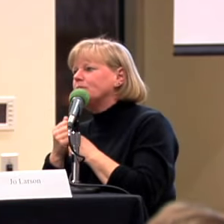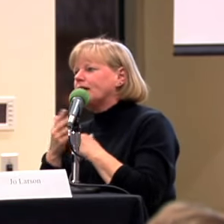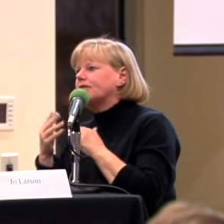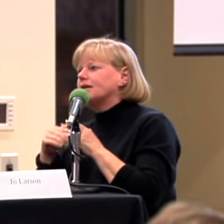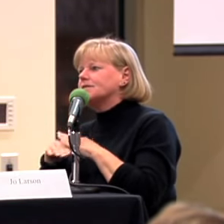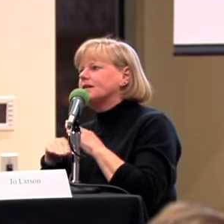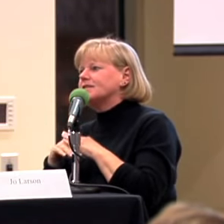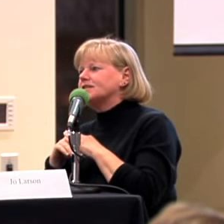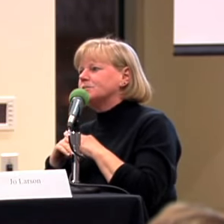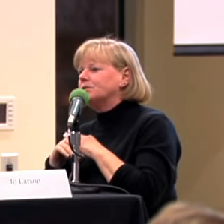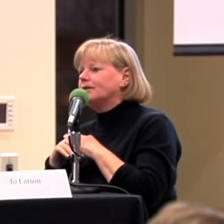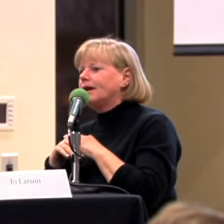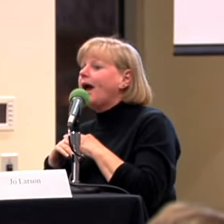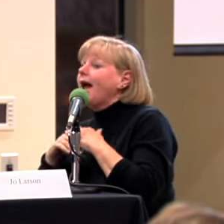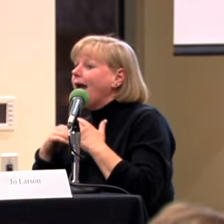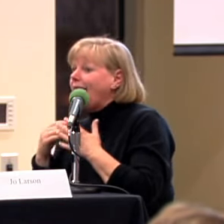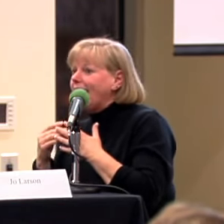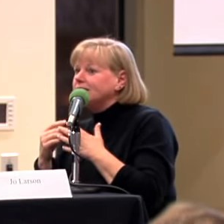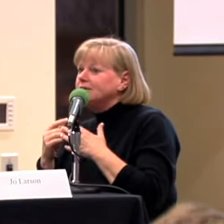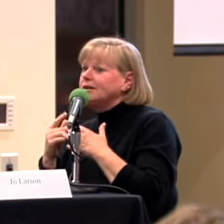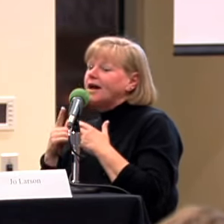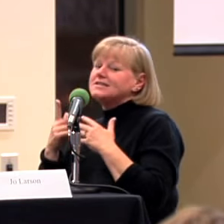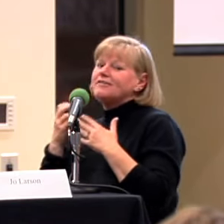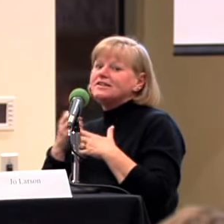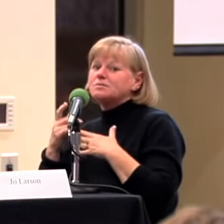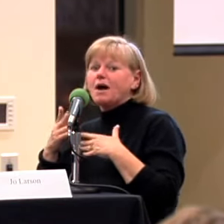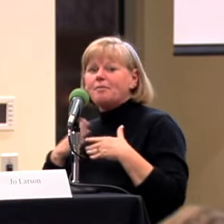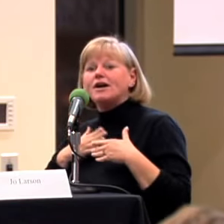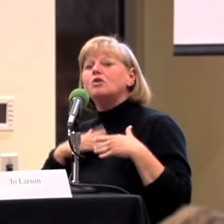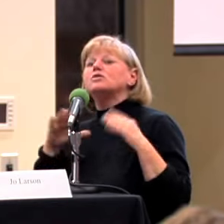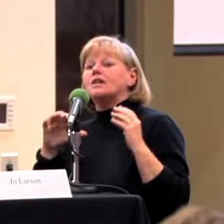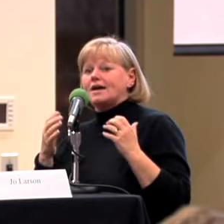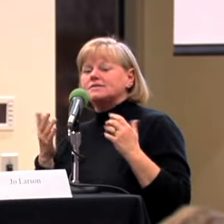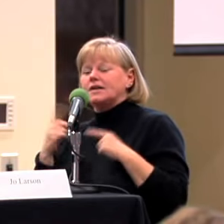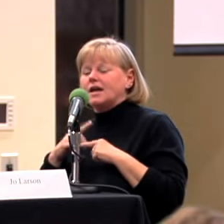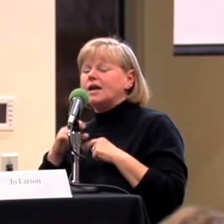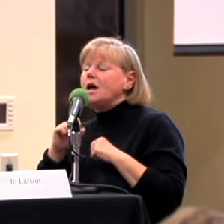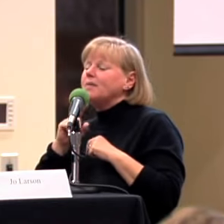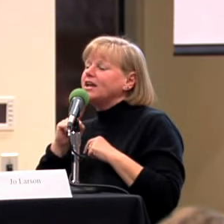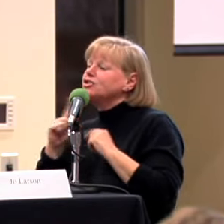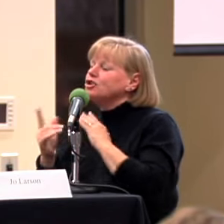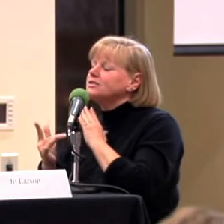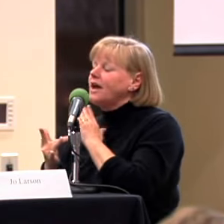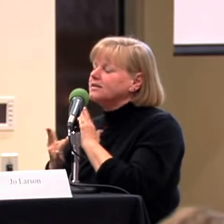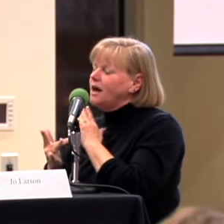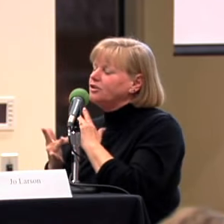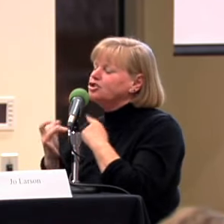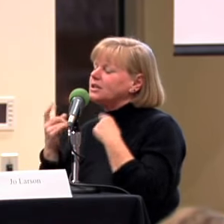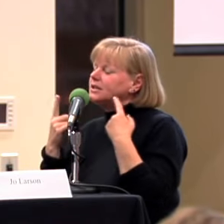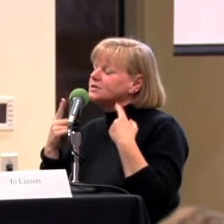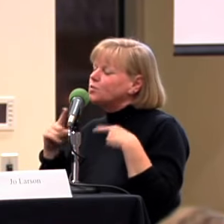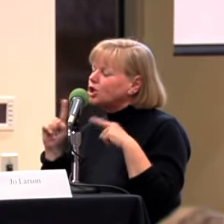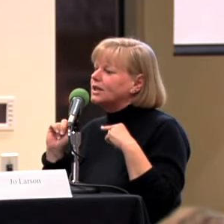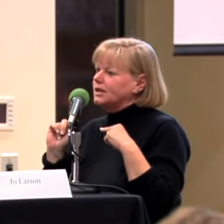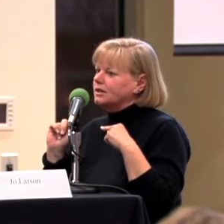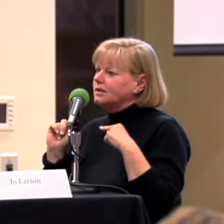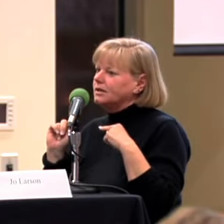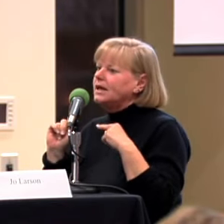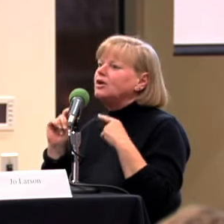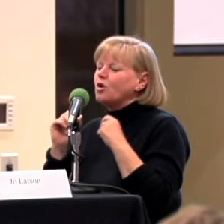MAKING THINGS ACCESSIBLE AND REMEMBERING TO MAKE THINGS ACCESSIBLE AND IN MY CLASS TODAY MAKING SURE TECHNOLOGY IS WORKING